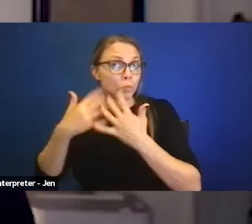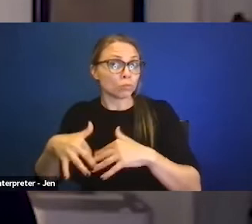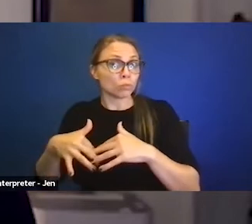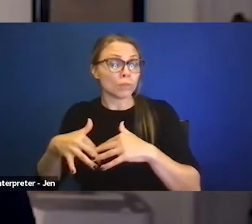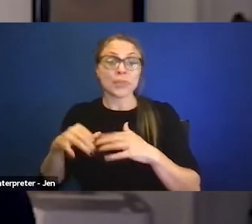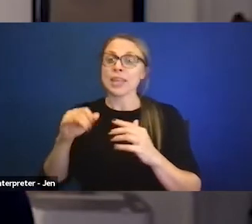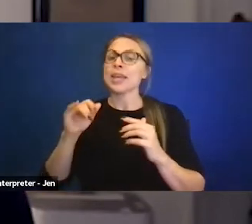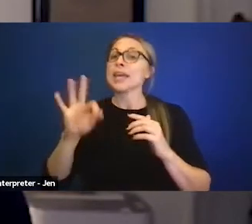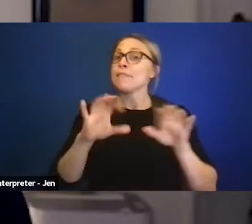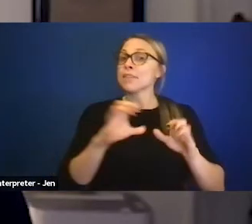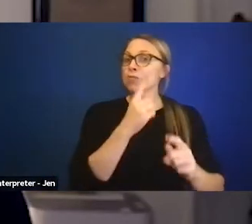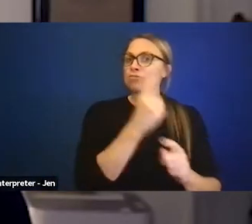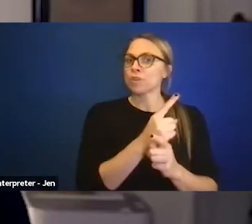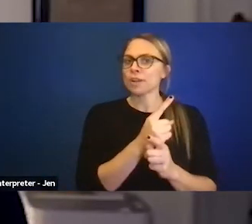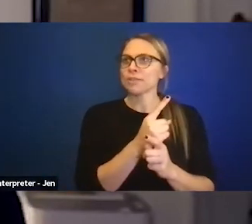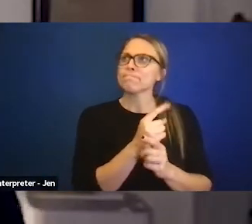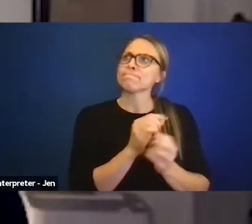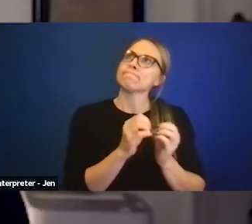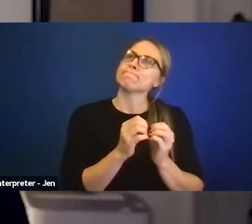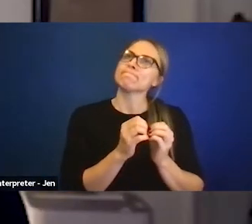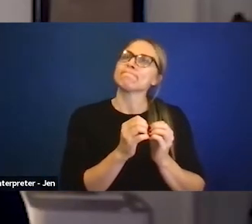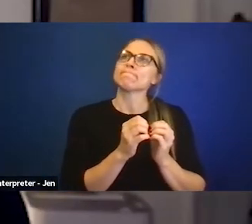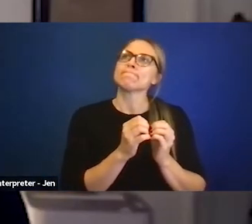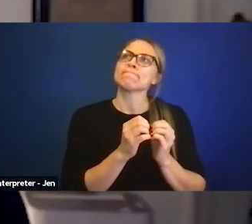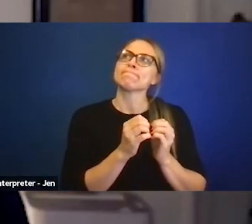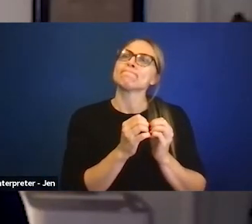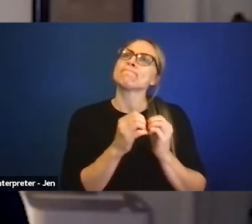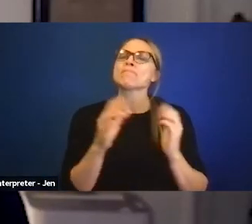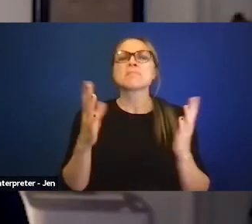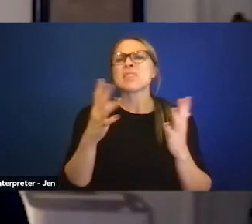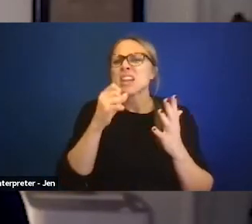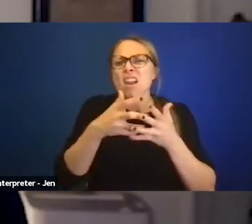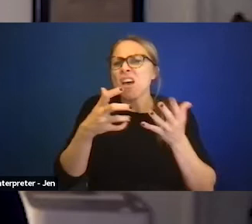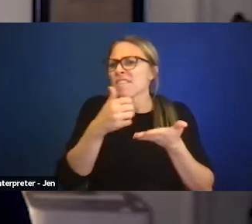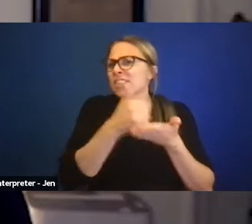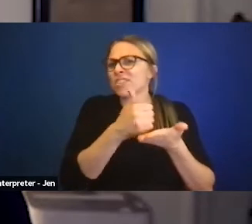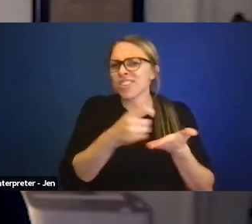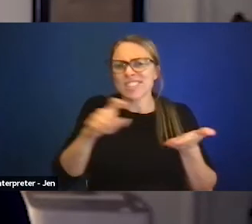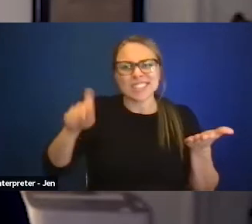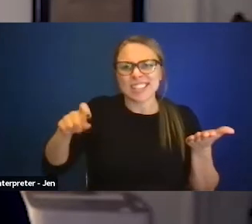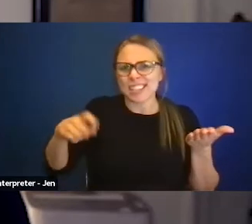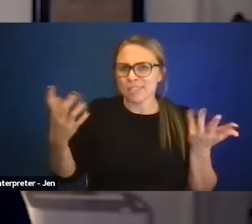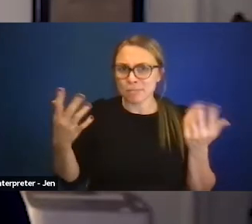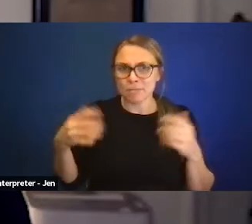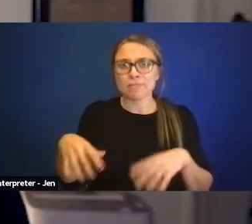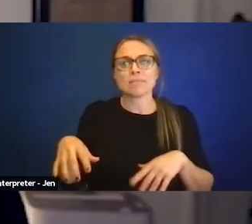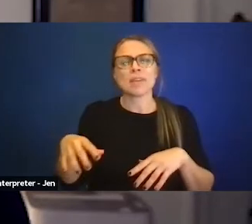one shouldn't really have to provide a lot of interventions on how children can become friends.